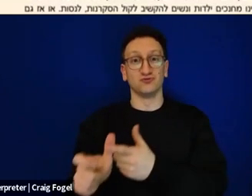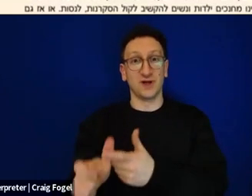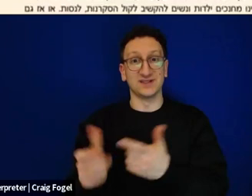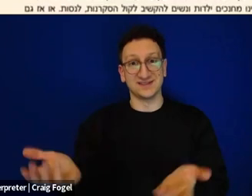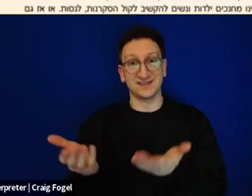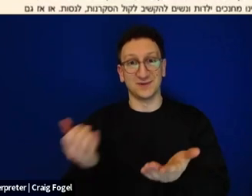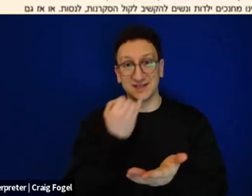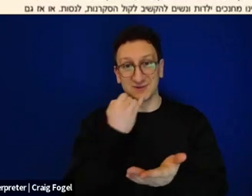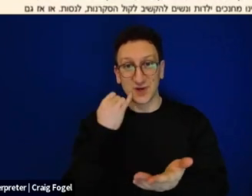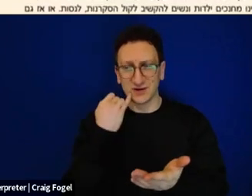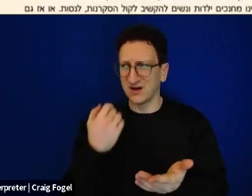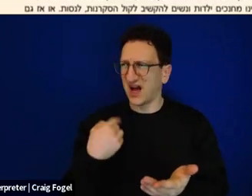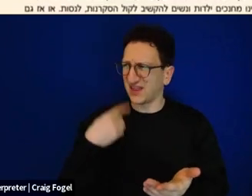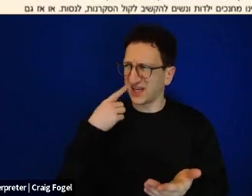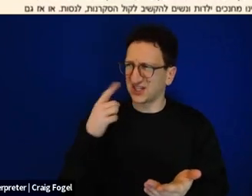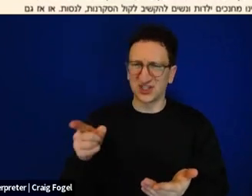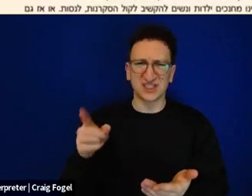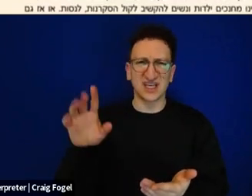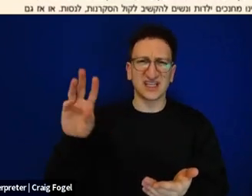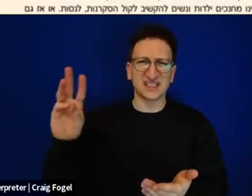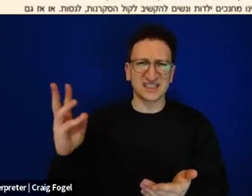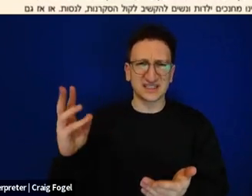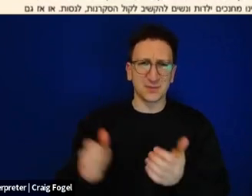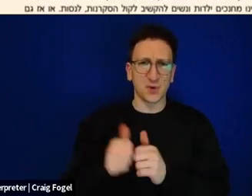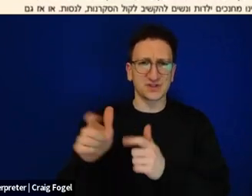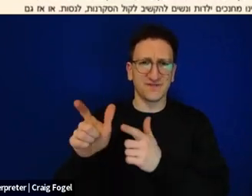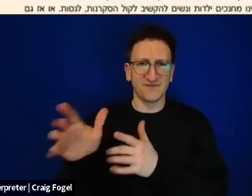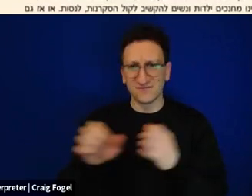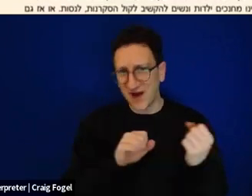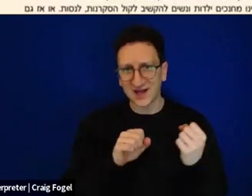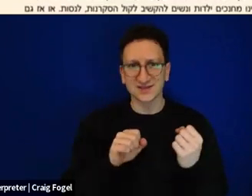sixth fastest woman in the world. Next here is an Israeli protester,